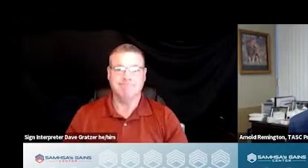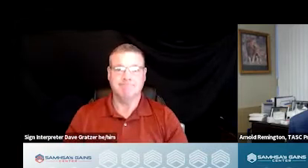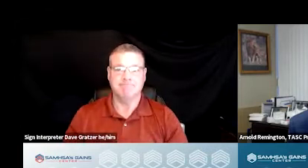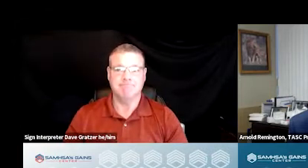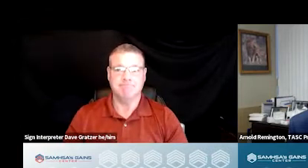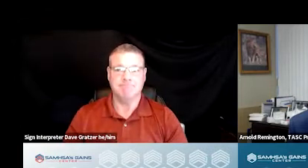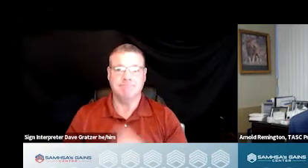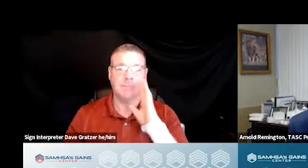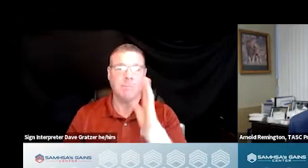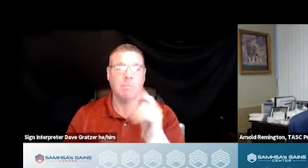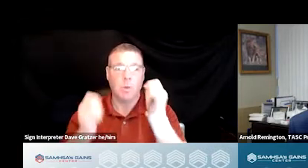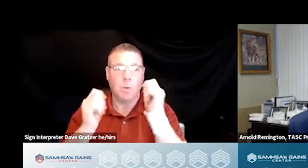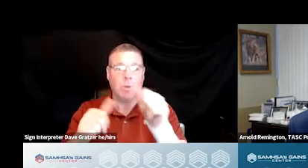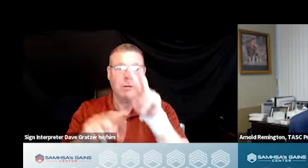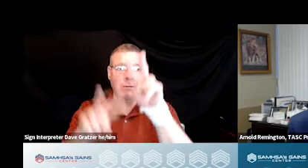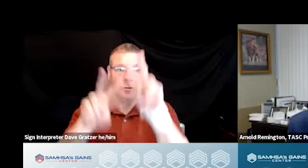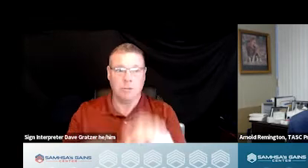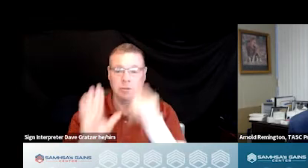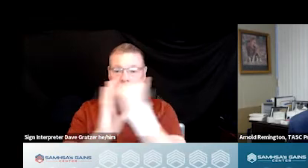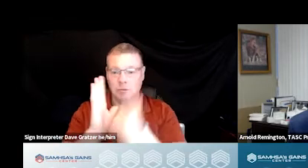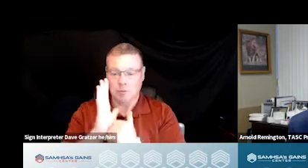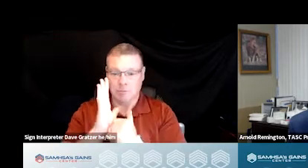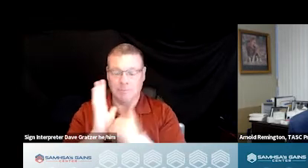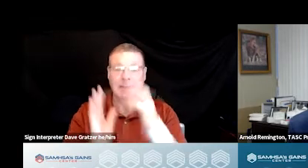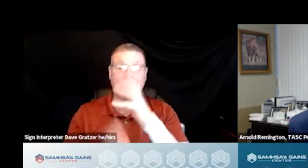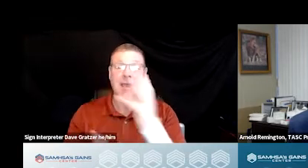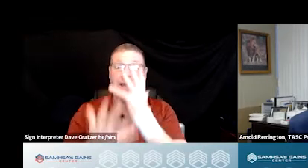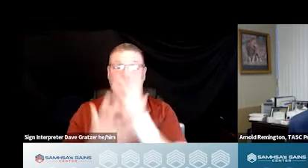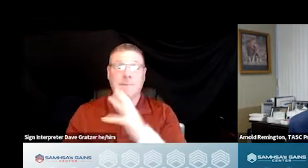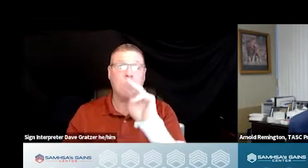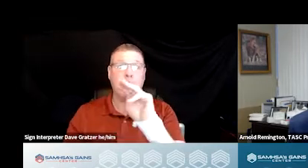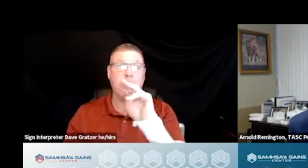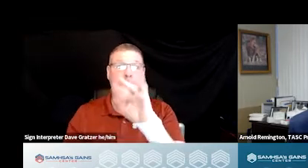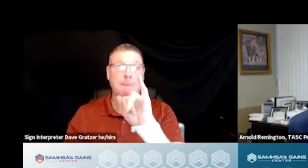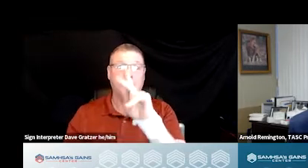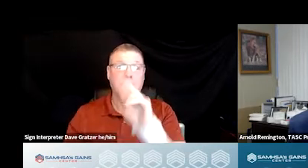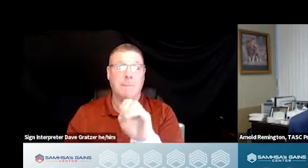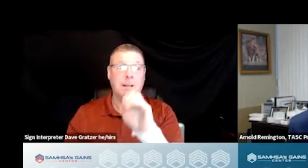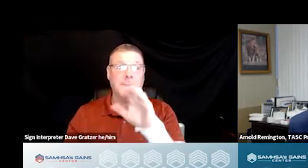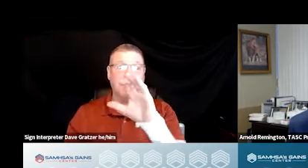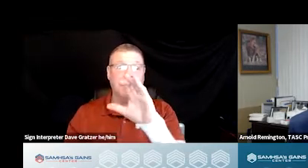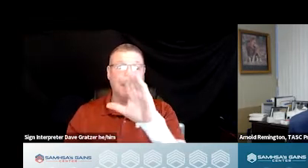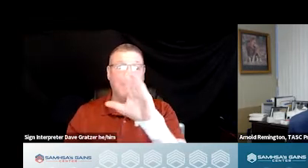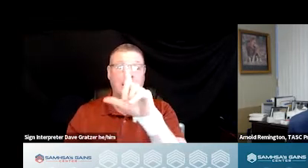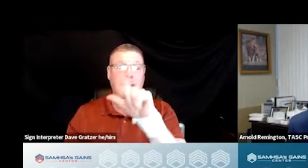We'll take a quick look at today's agenda. And unfortunately, Michael Claeys is having some technical difficulties and I don't believe